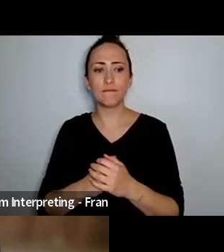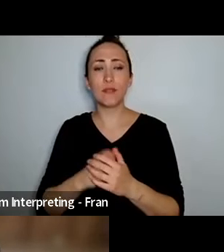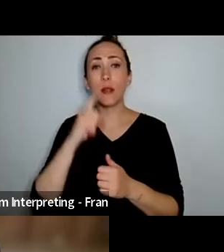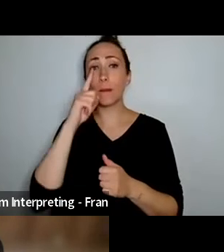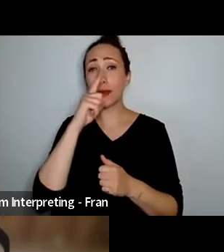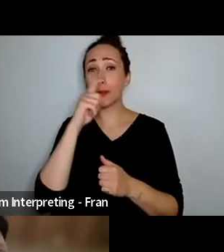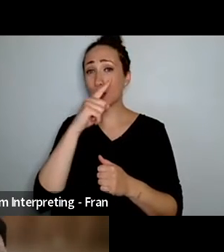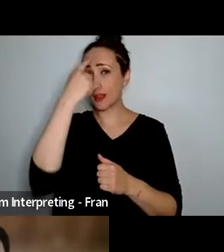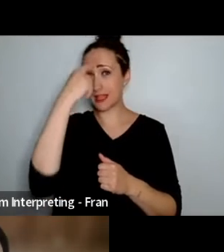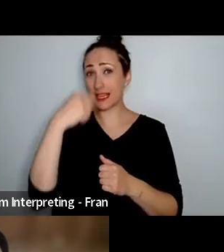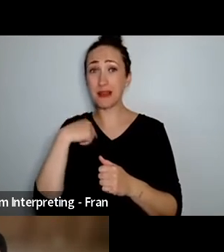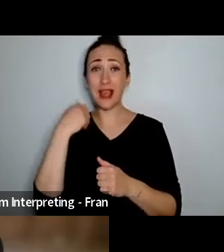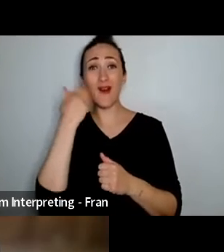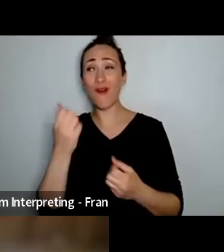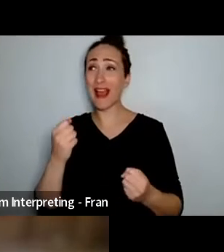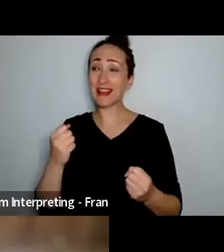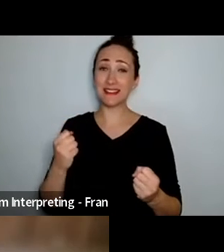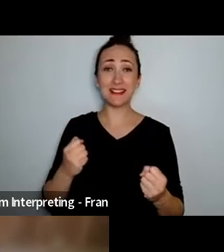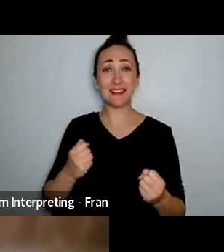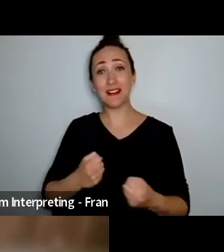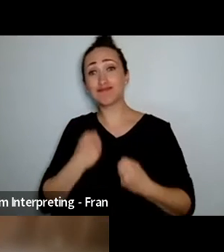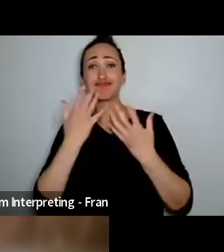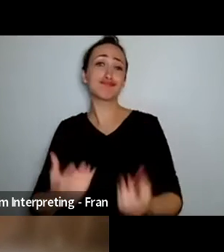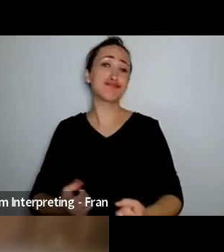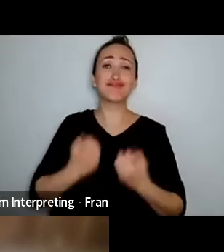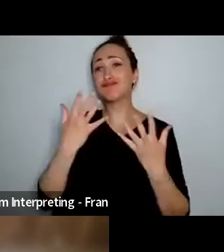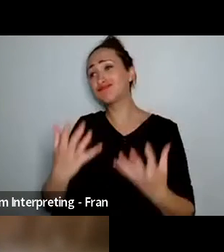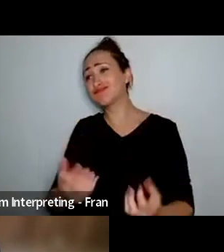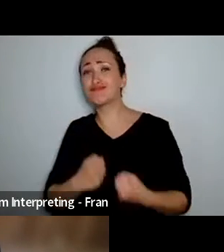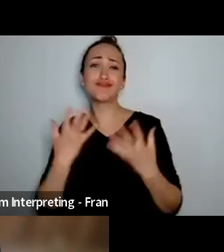as someone who is always outgoing, because often I have to be with the work that I do, but